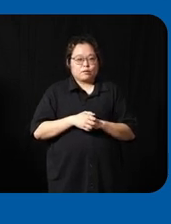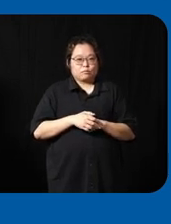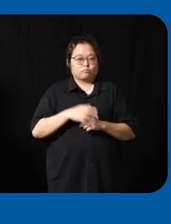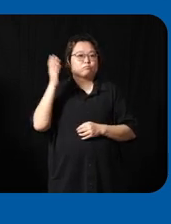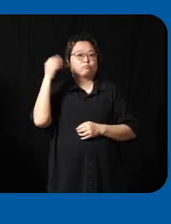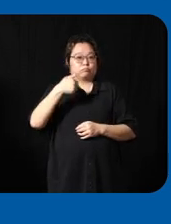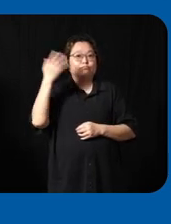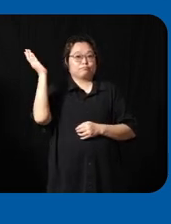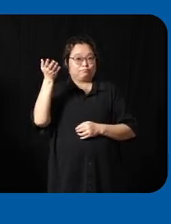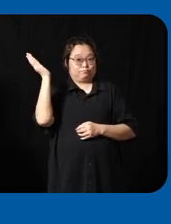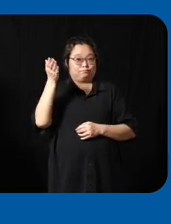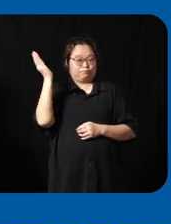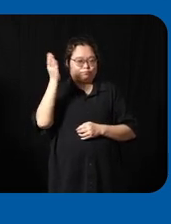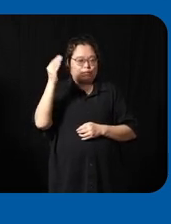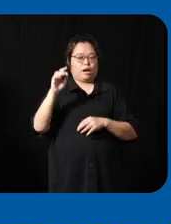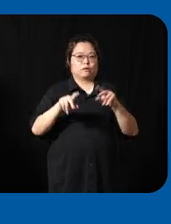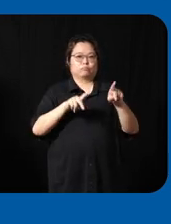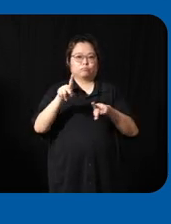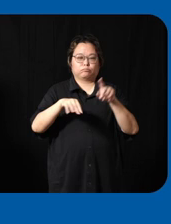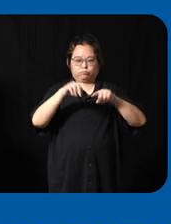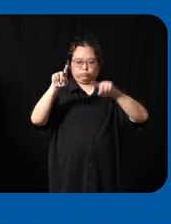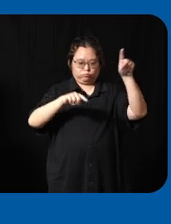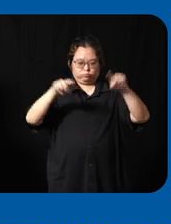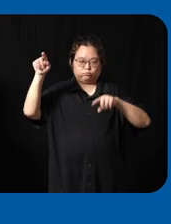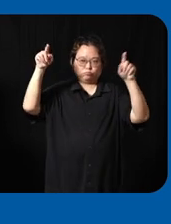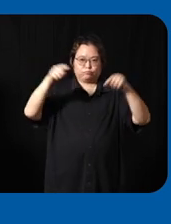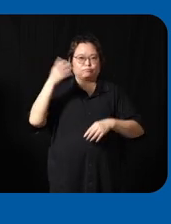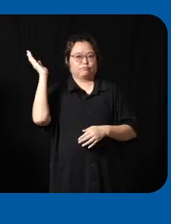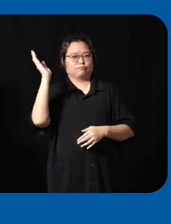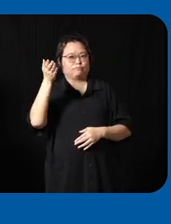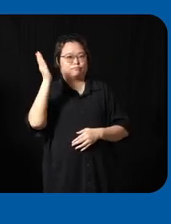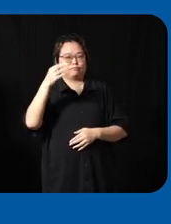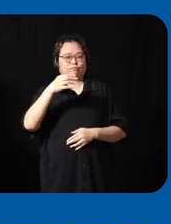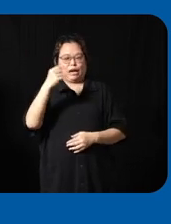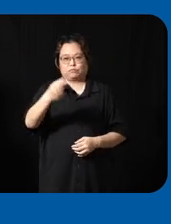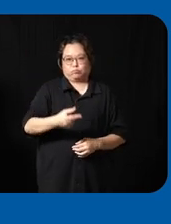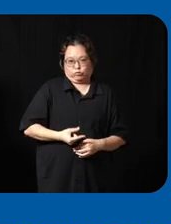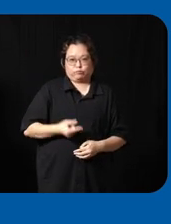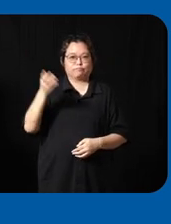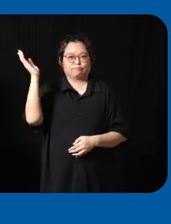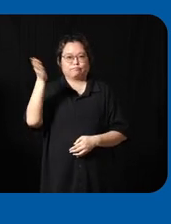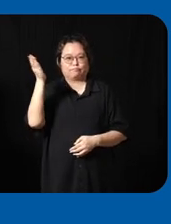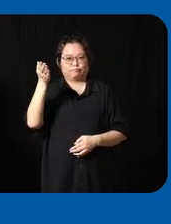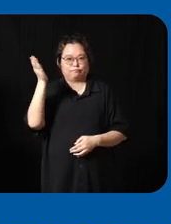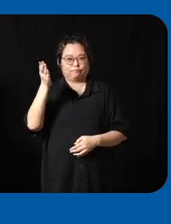right and we get different people uh to come and do guest lecturing uh but very critical component